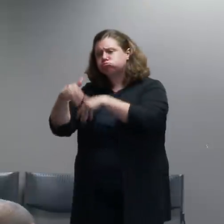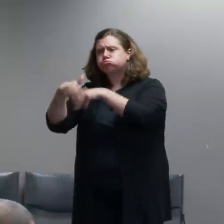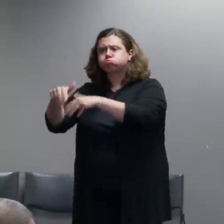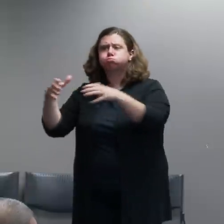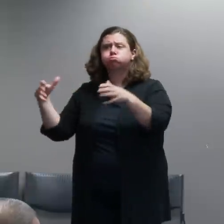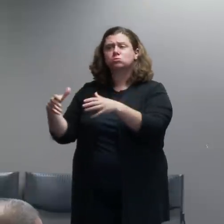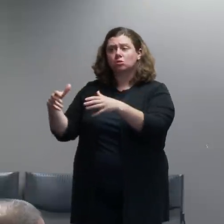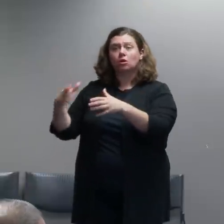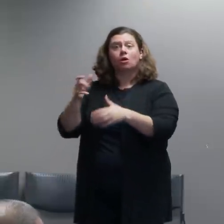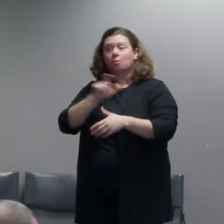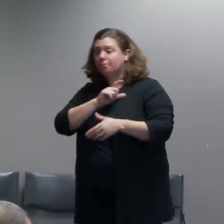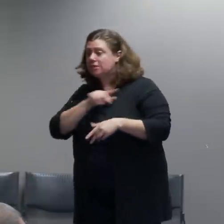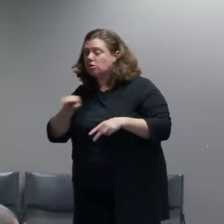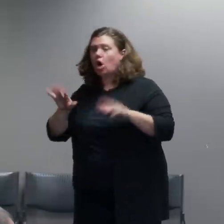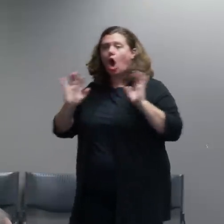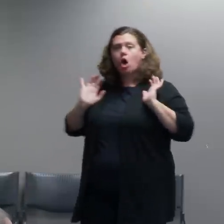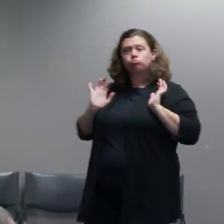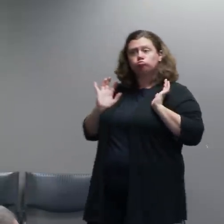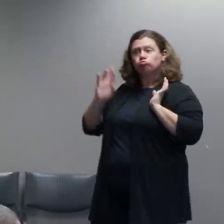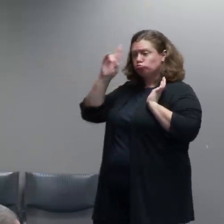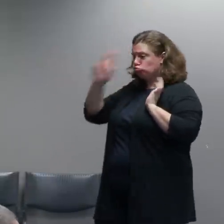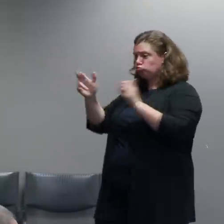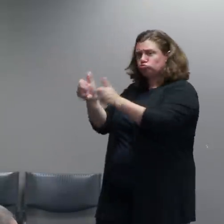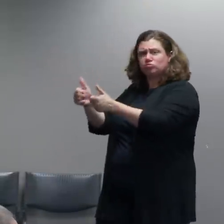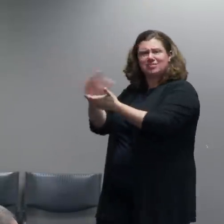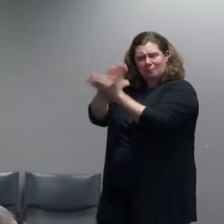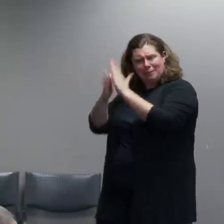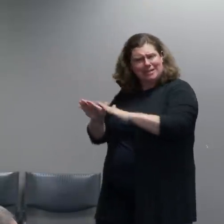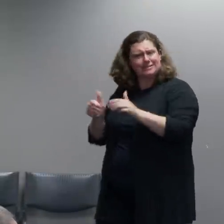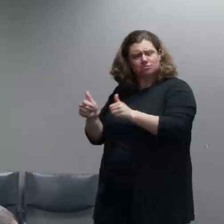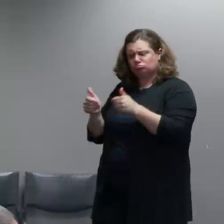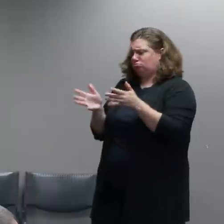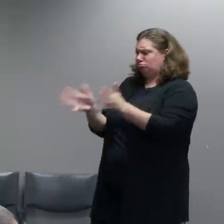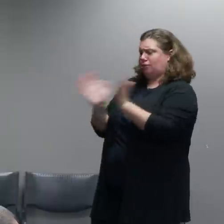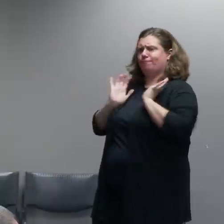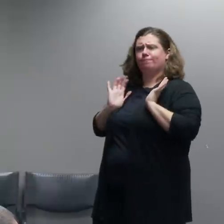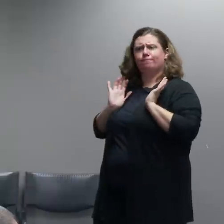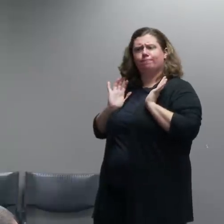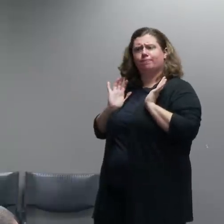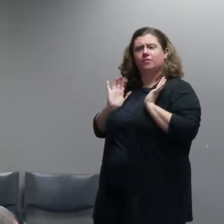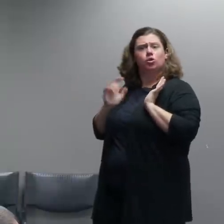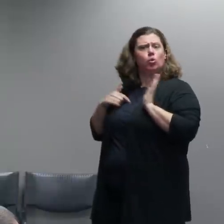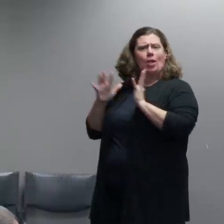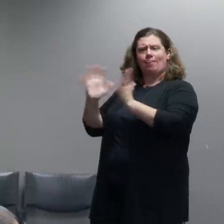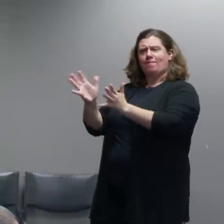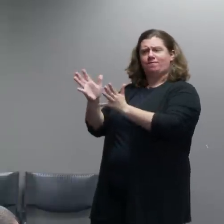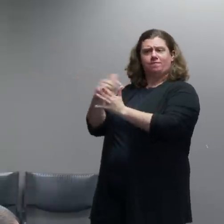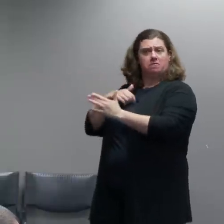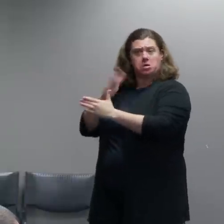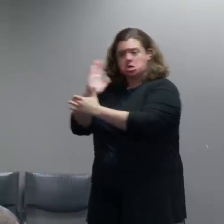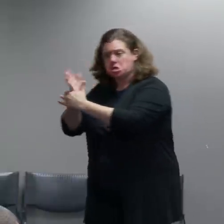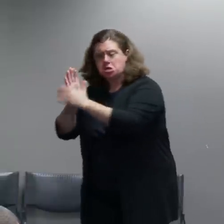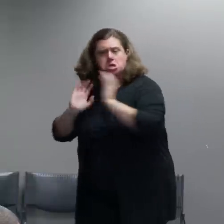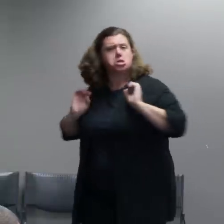For some of those we didn't even show up because there really wasn't a need for police. They were very well organized